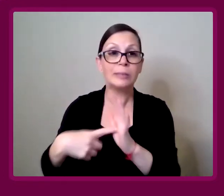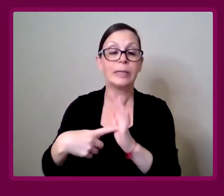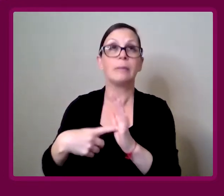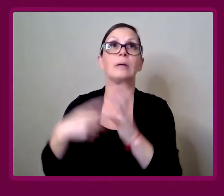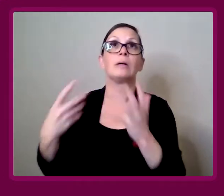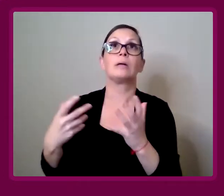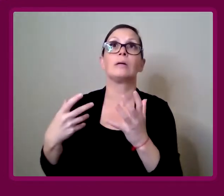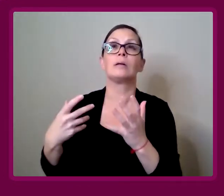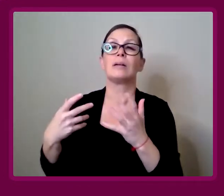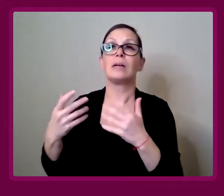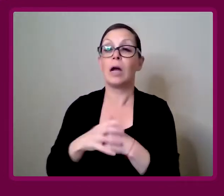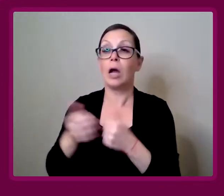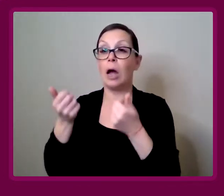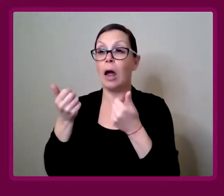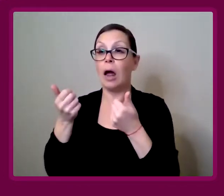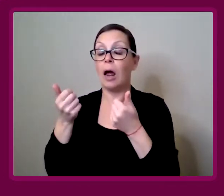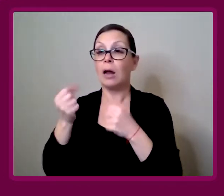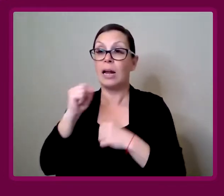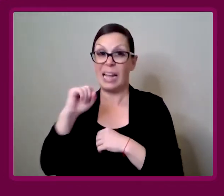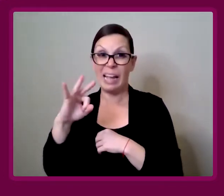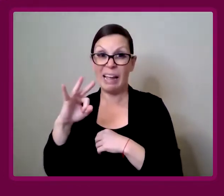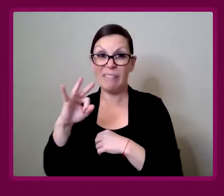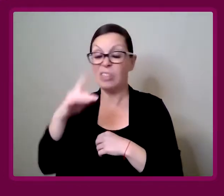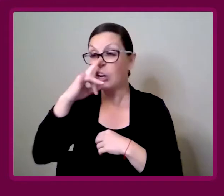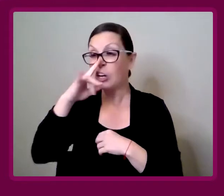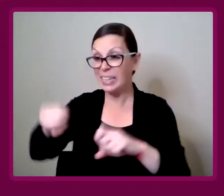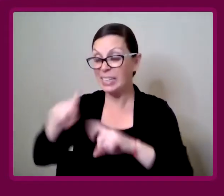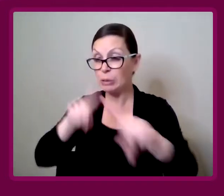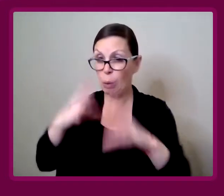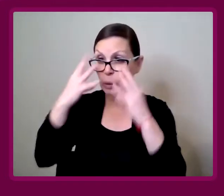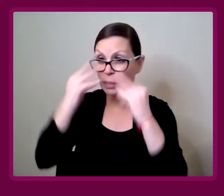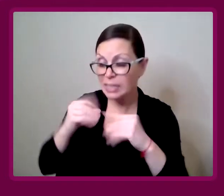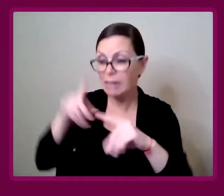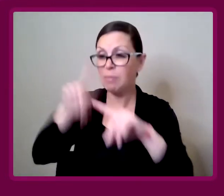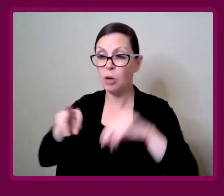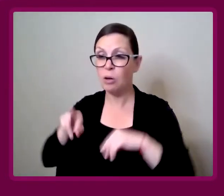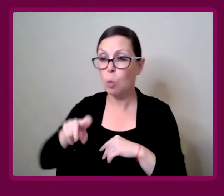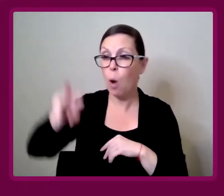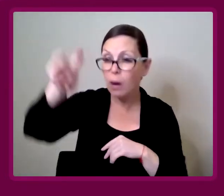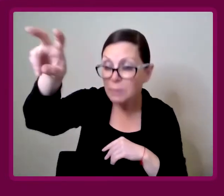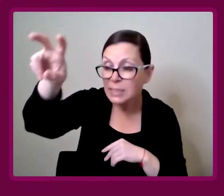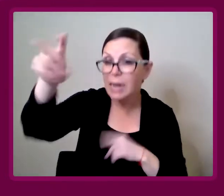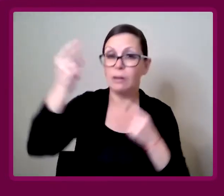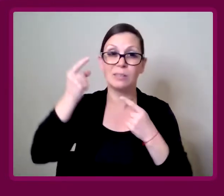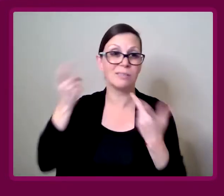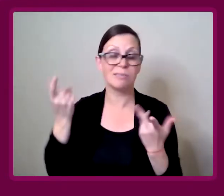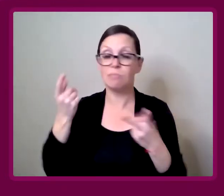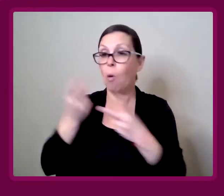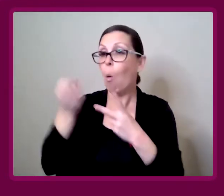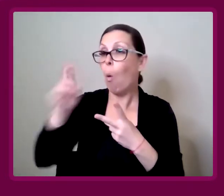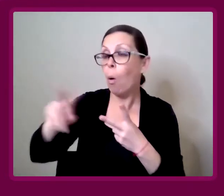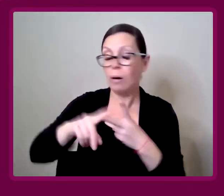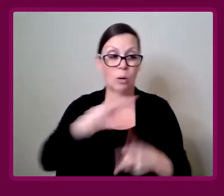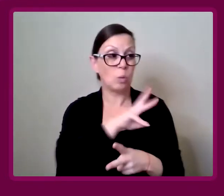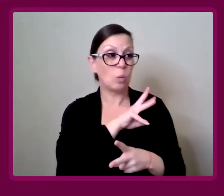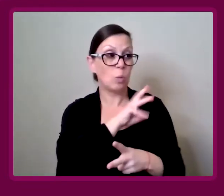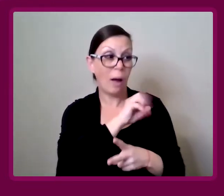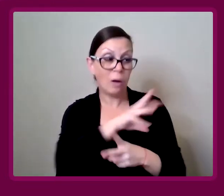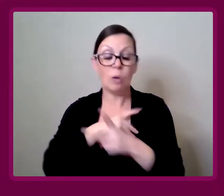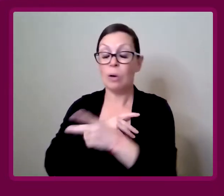like putting their kids to bed, for years, because they can't get upstairs.